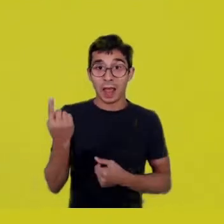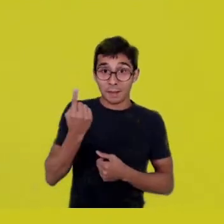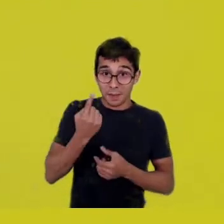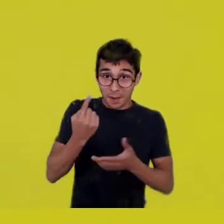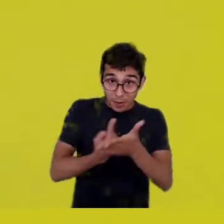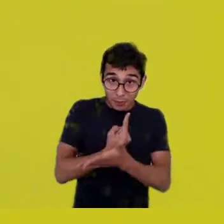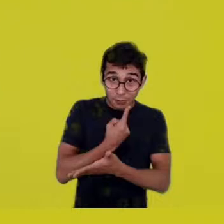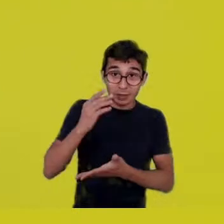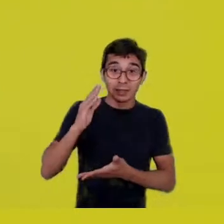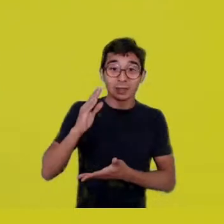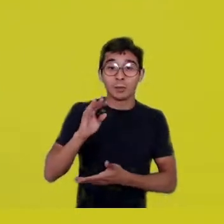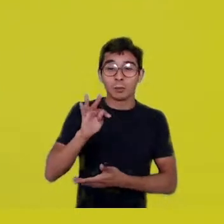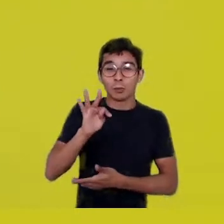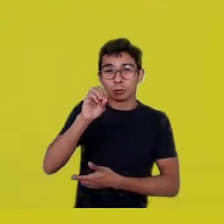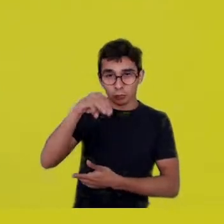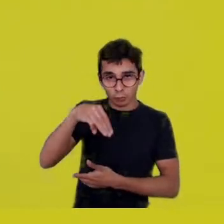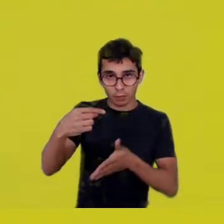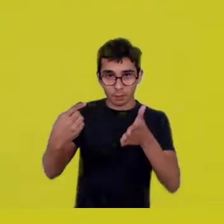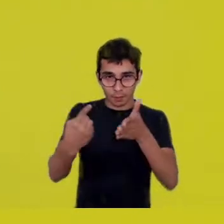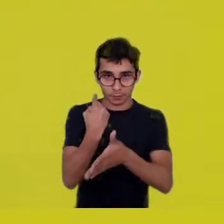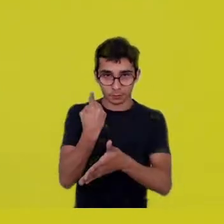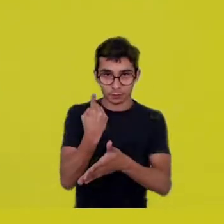He asked the first one? -Yes, Tom.